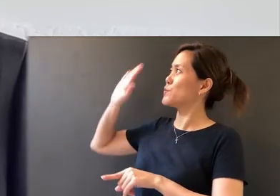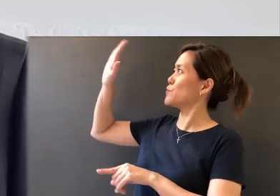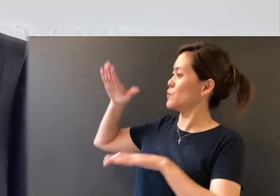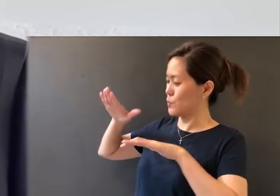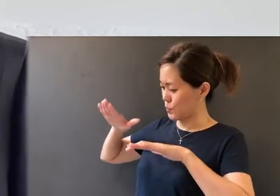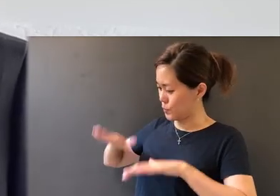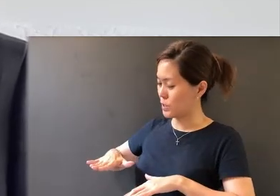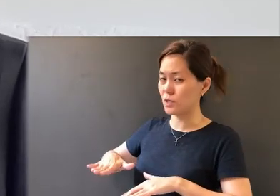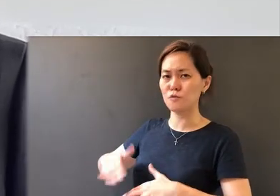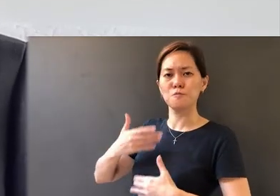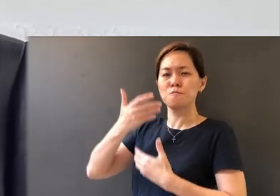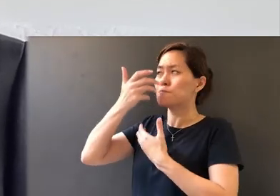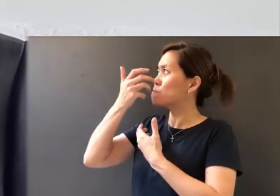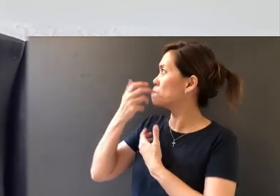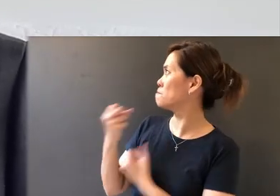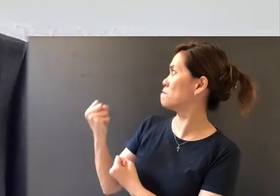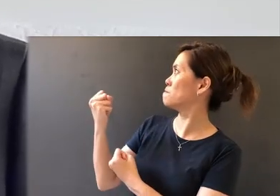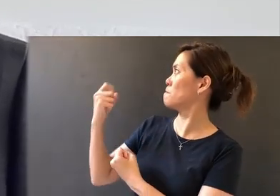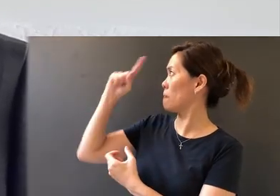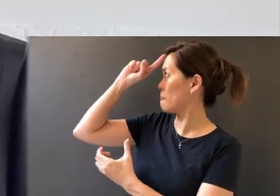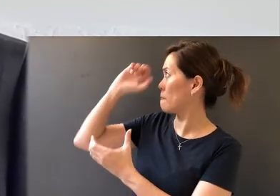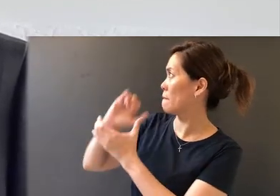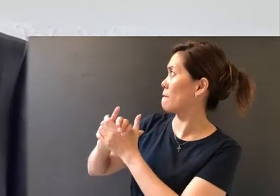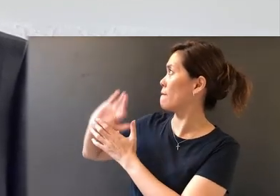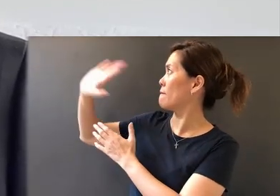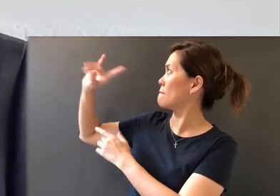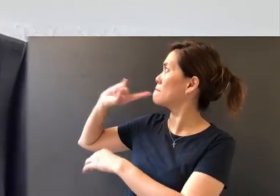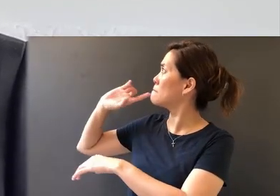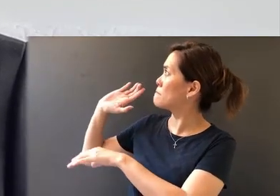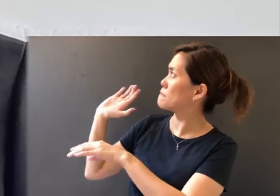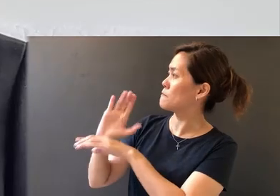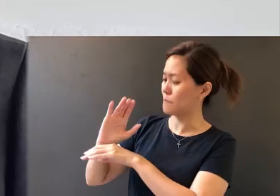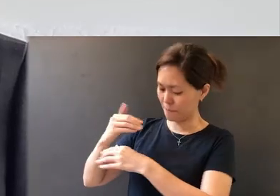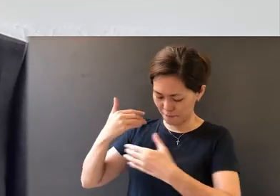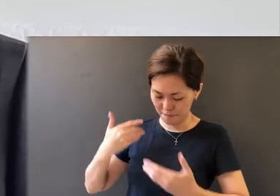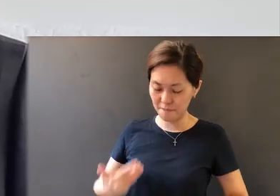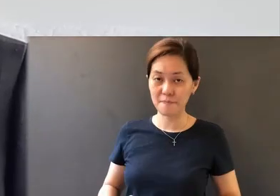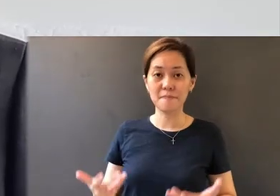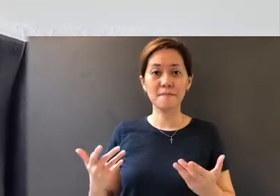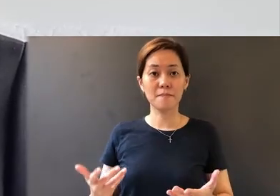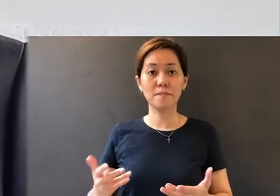trusting and believing in Your promises to us: that the work that You have